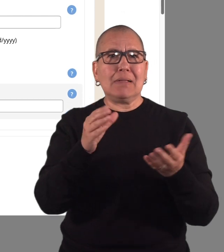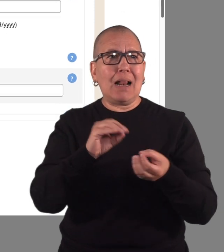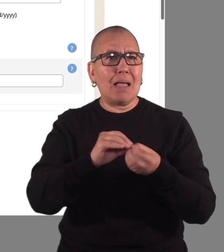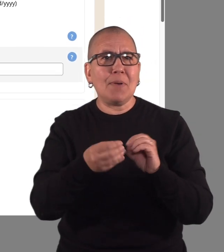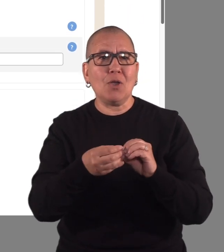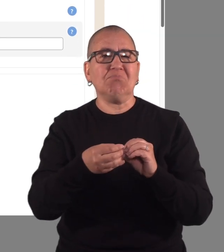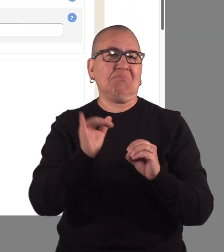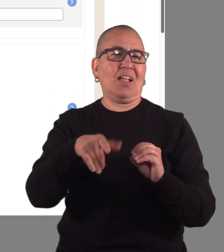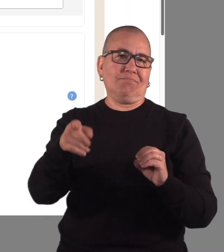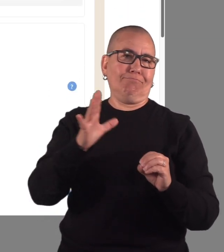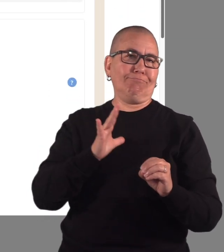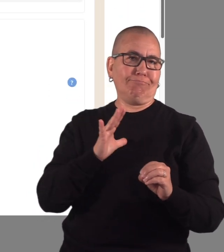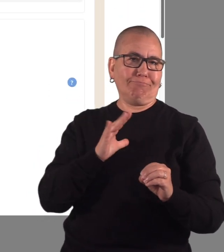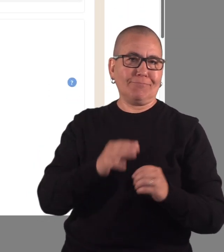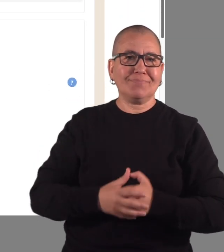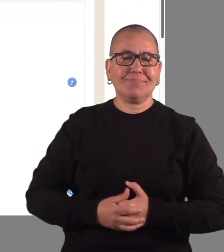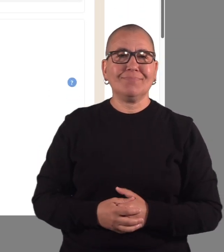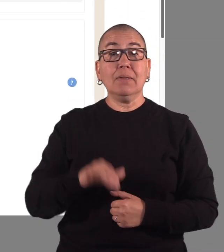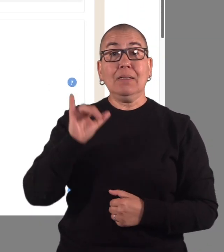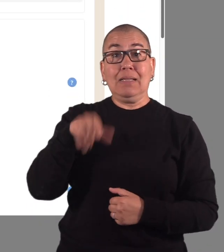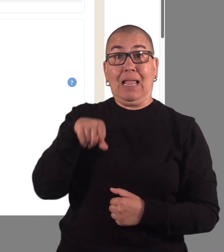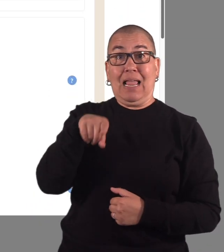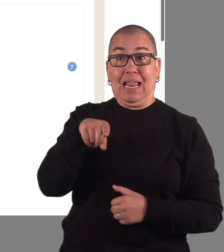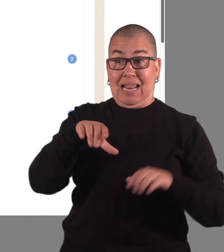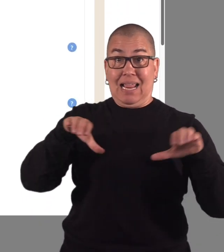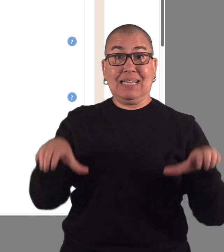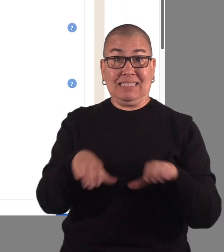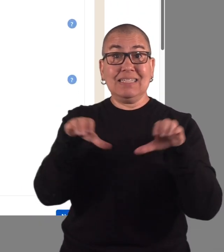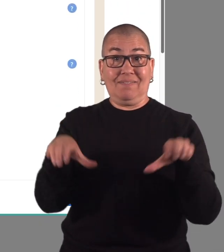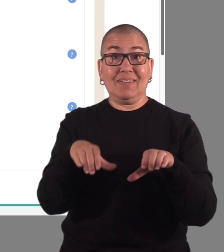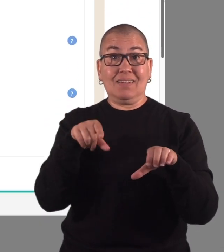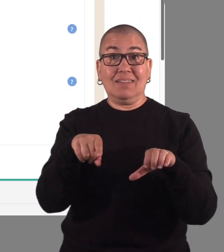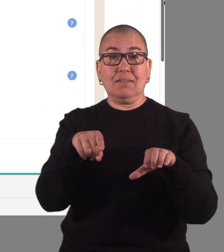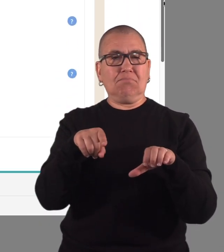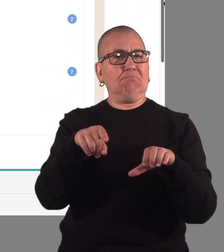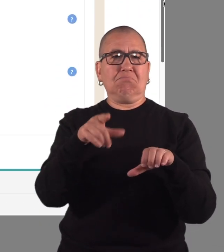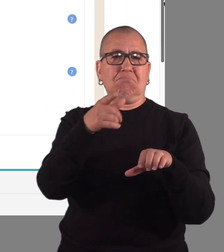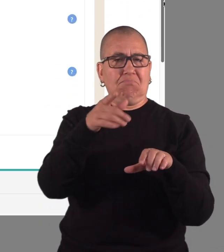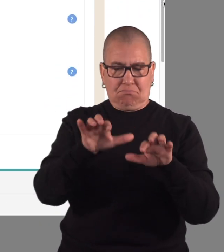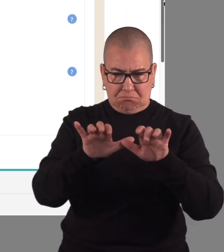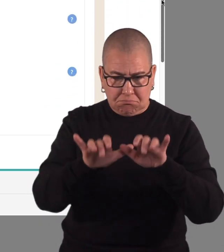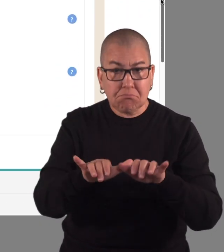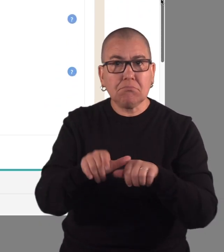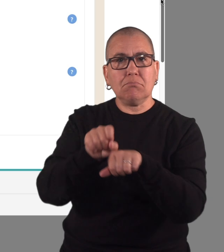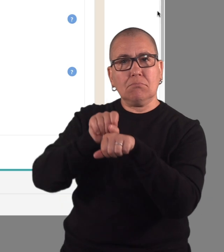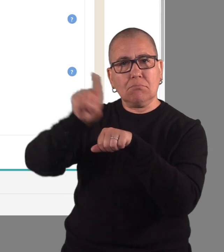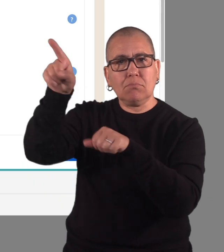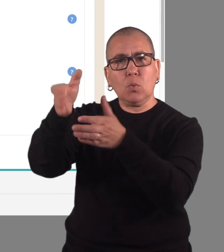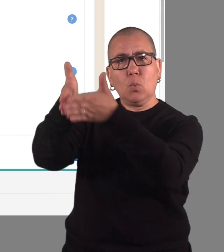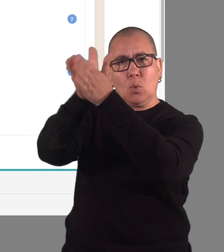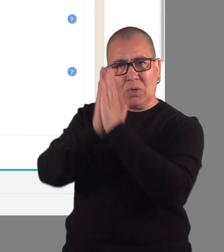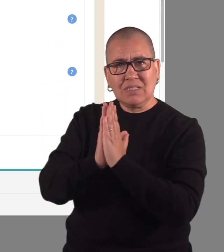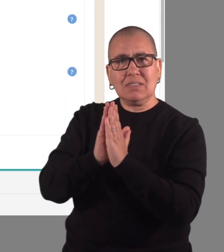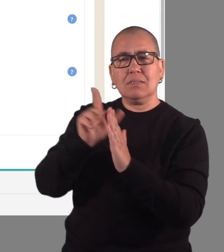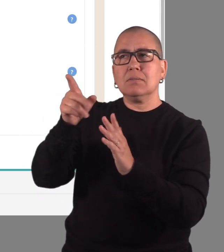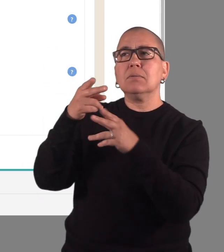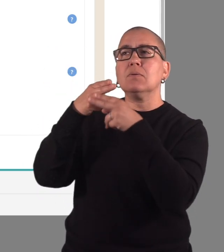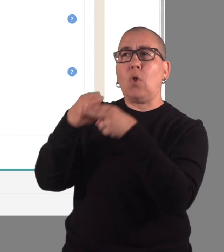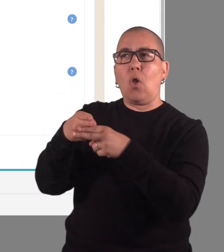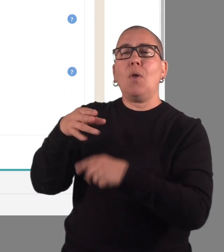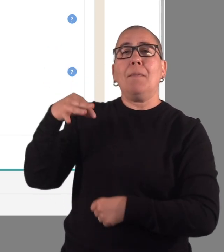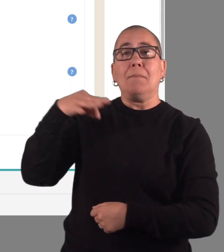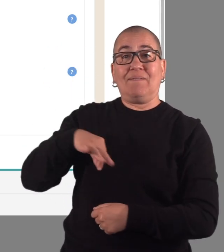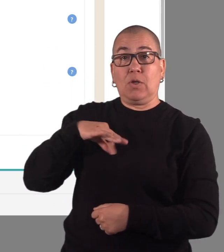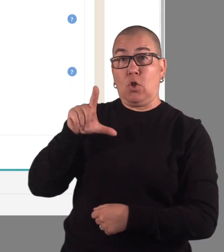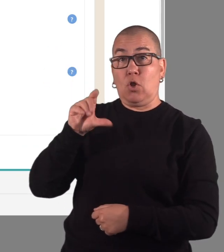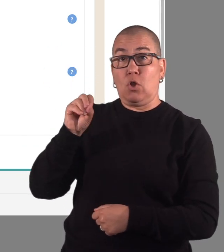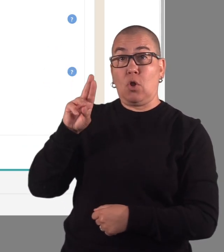Doing this activity sends a request for a benefits lookup